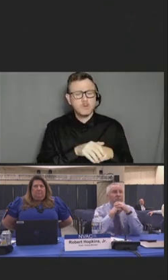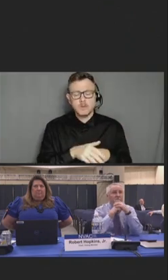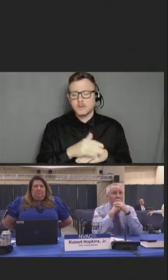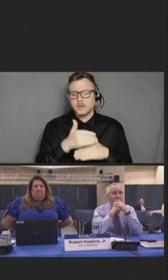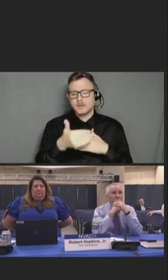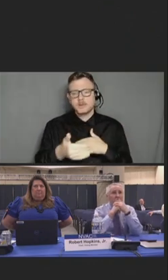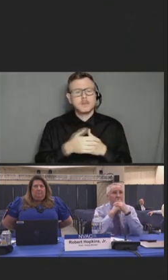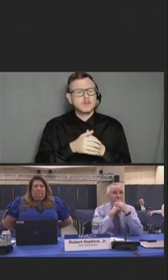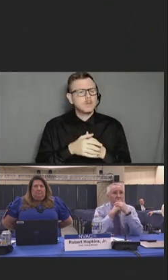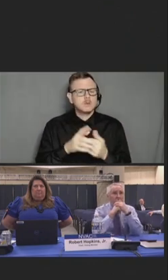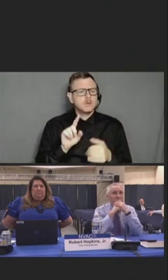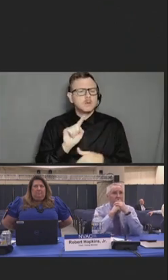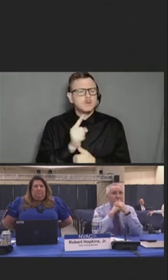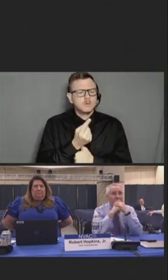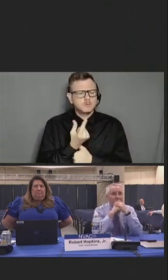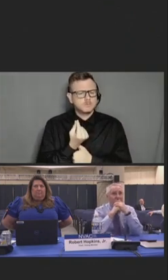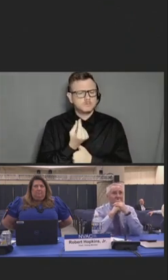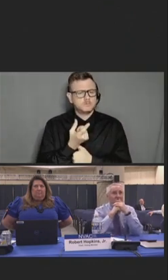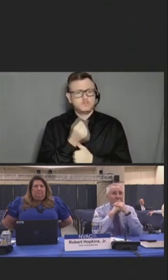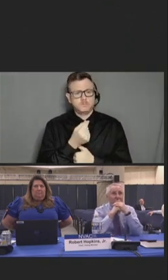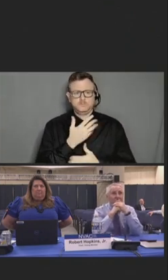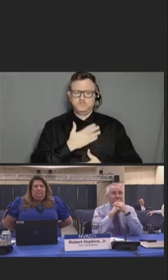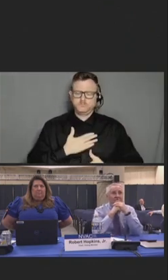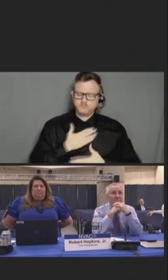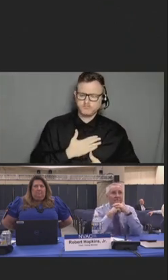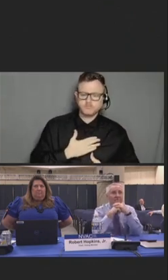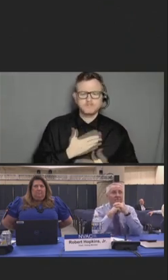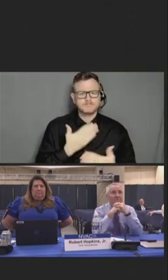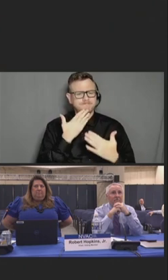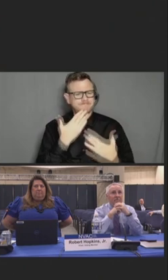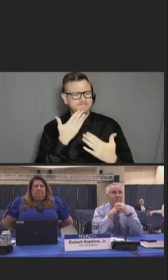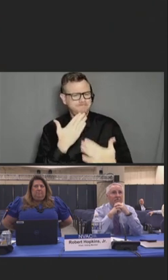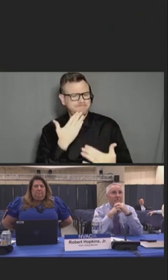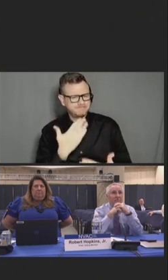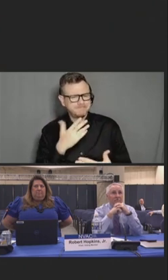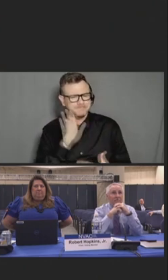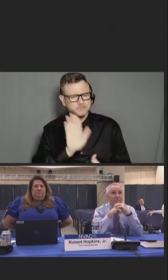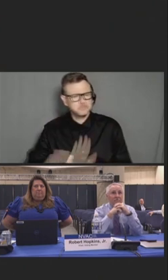I would like to begin by expressing appreciation and gratitude for your efforts to protect